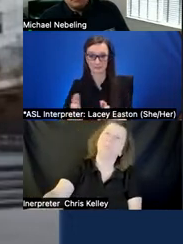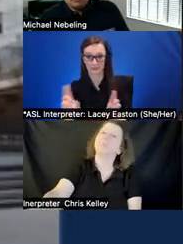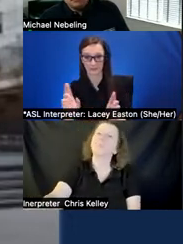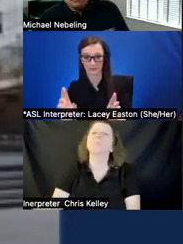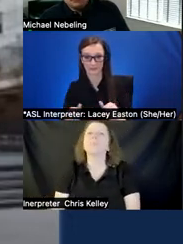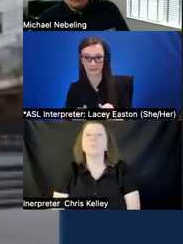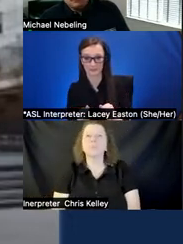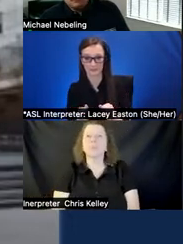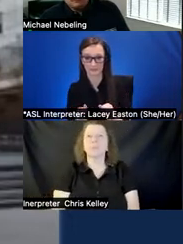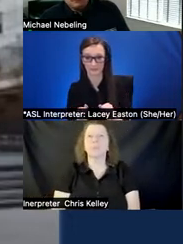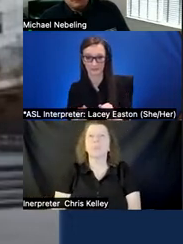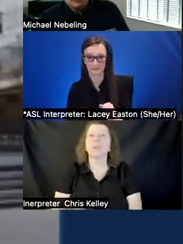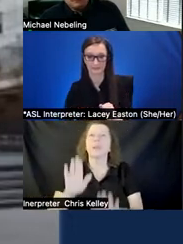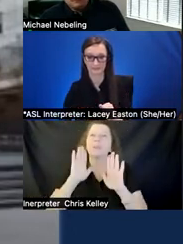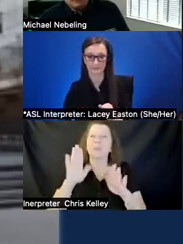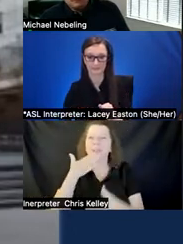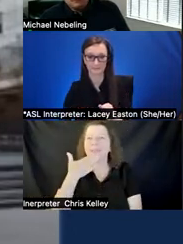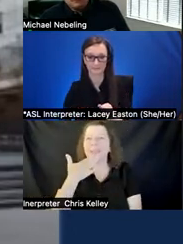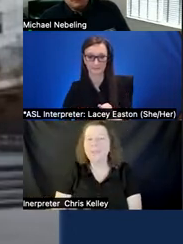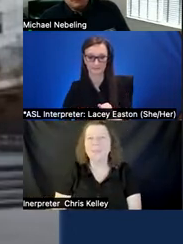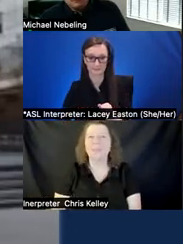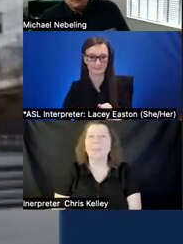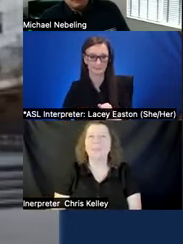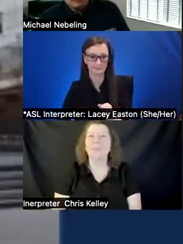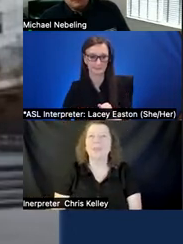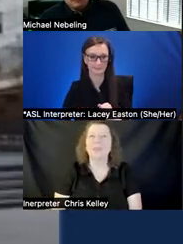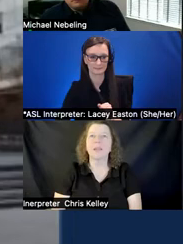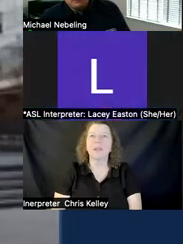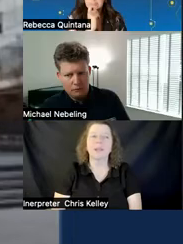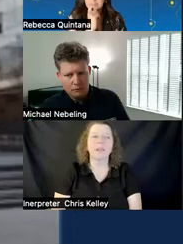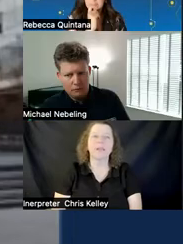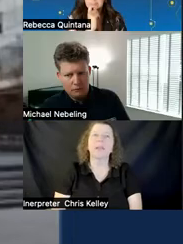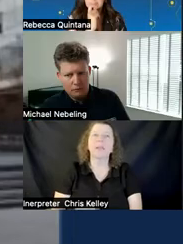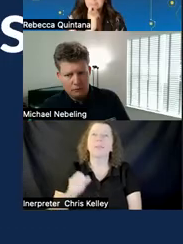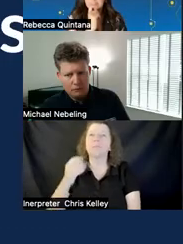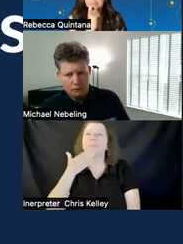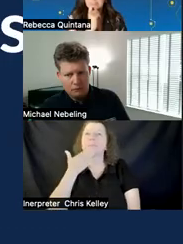was great uh really good concepts there and things to be considering as we start to develop these so